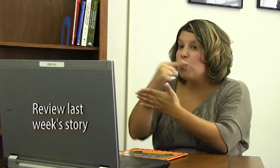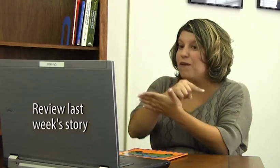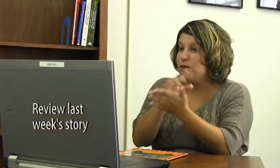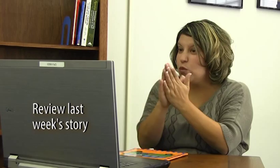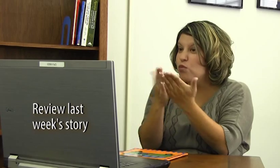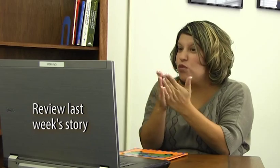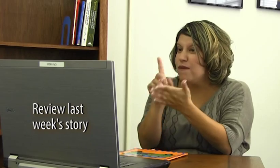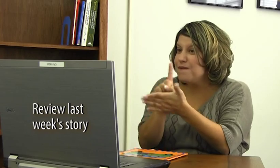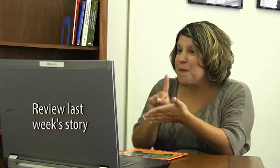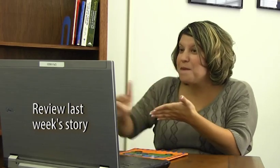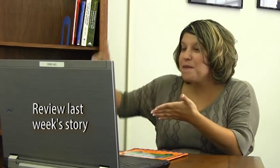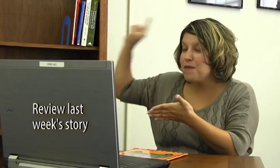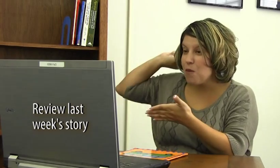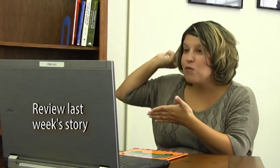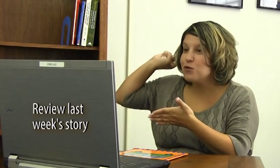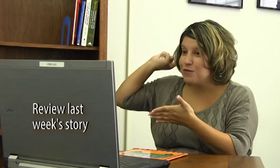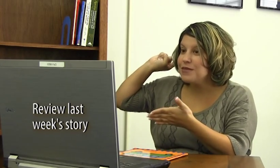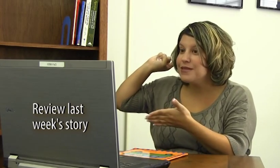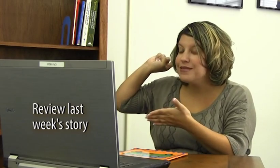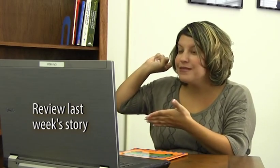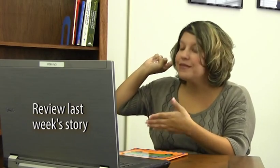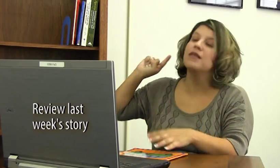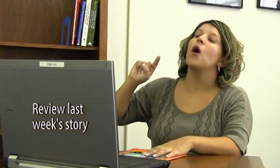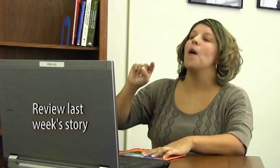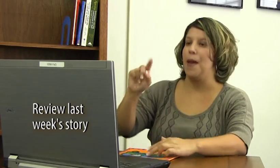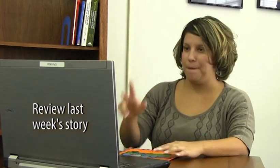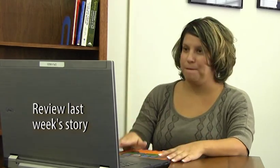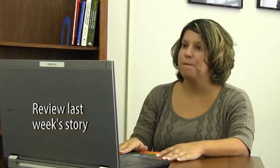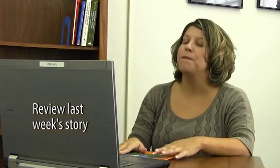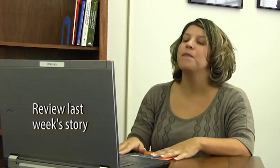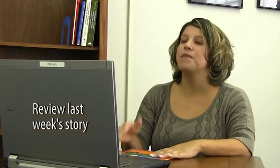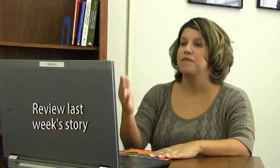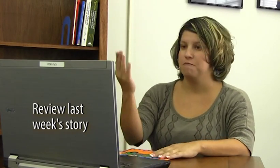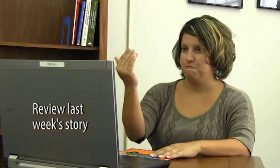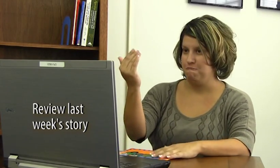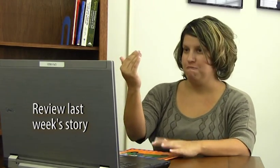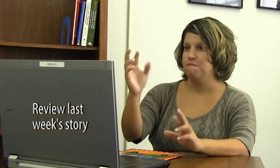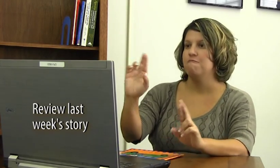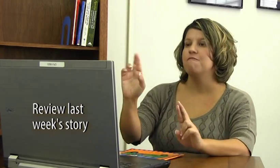"So now we're going to review the book from last week.